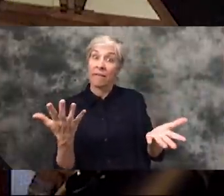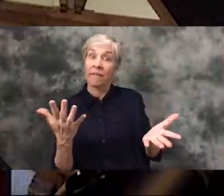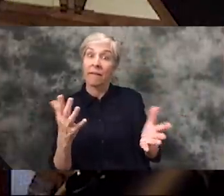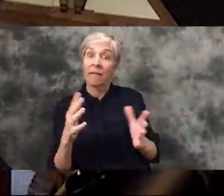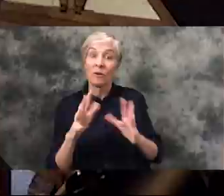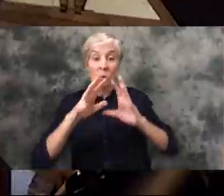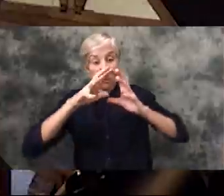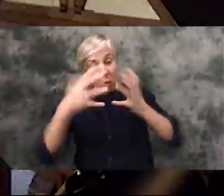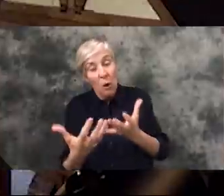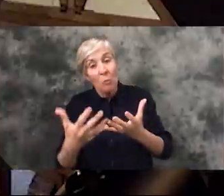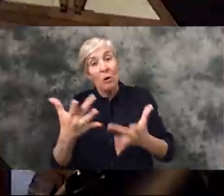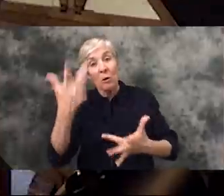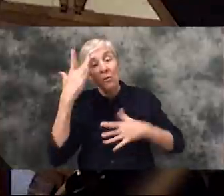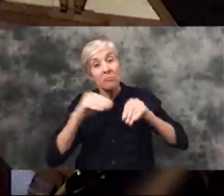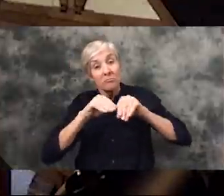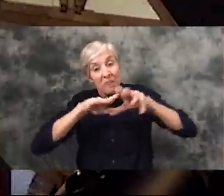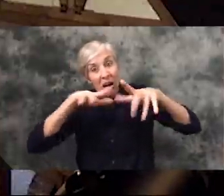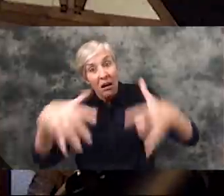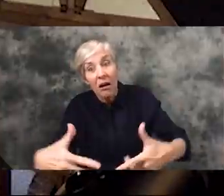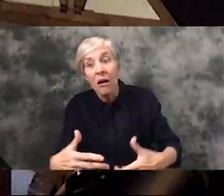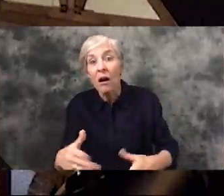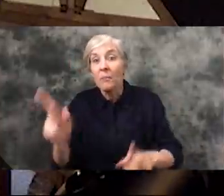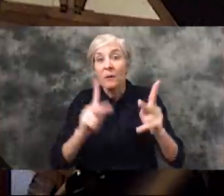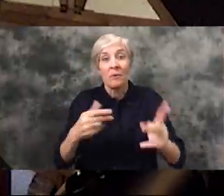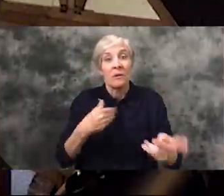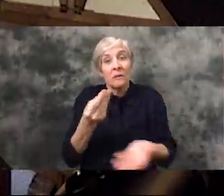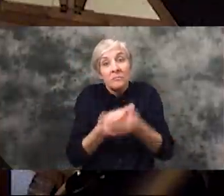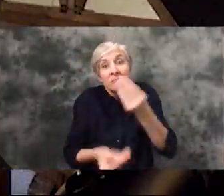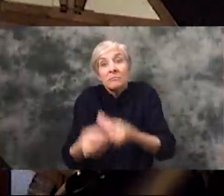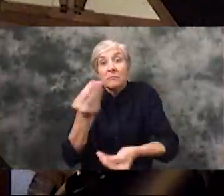Global Pandemic is going to affect people that are less economically stable?